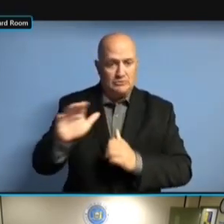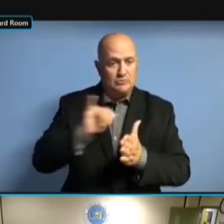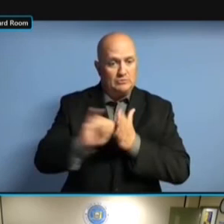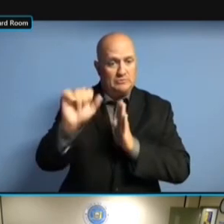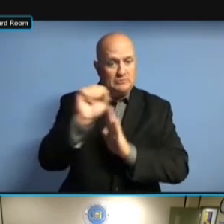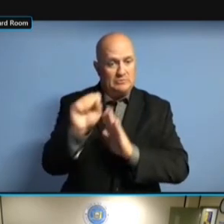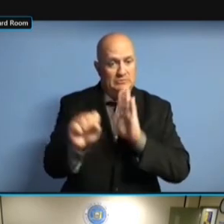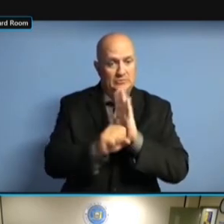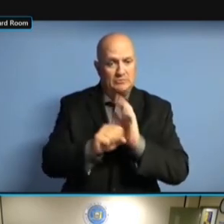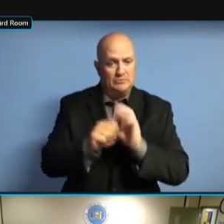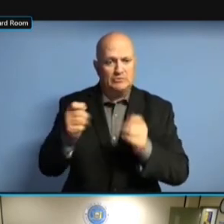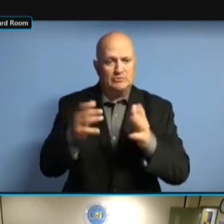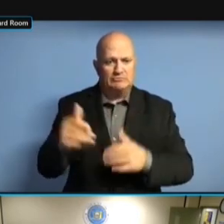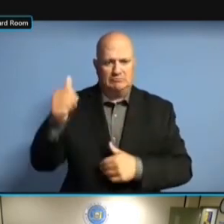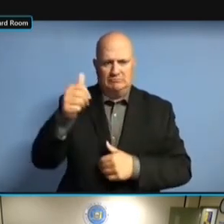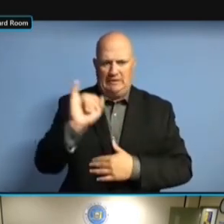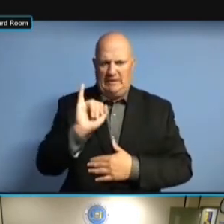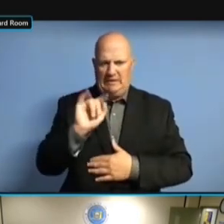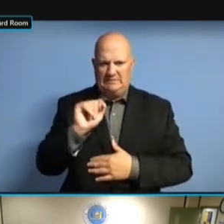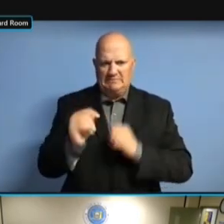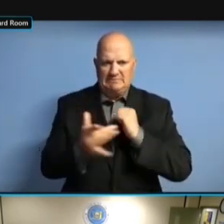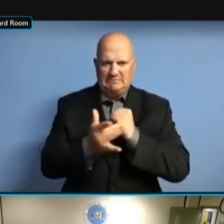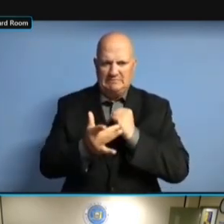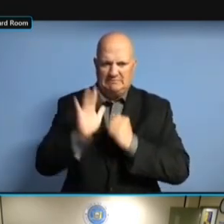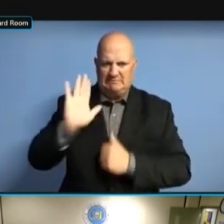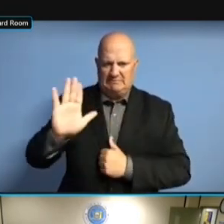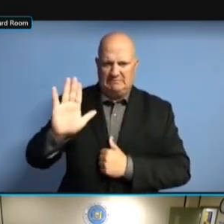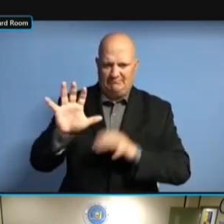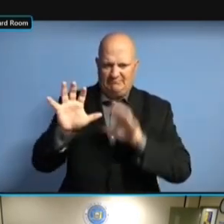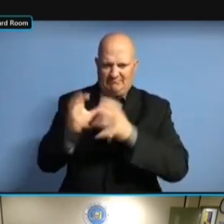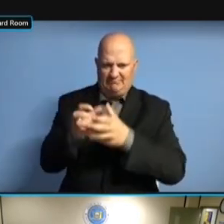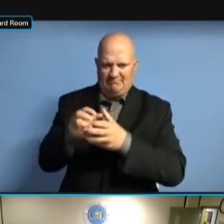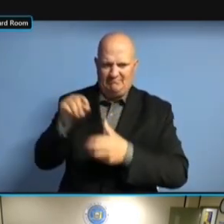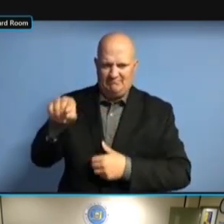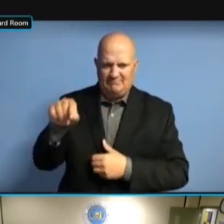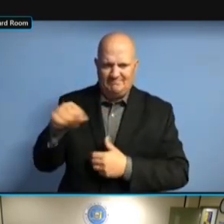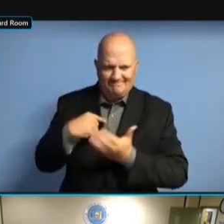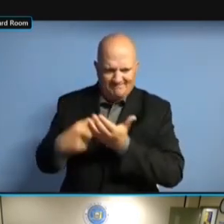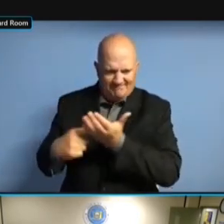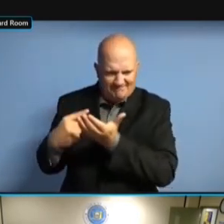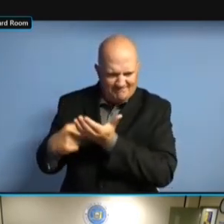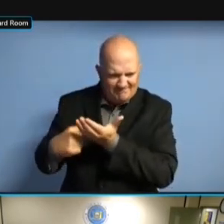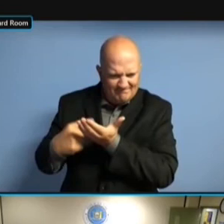AND CIOs FOR THE COUNTIES TO COVER TOPICS AND CIOs FOR THE COUNTIES TO COVER TOPICS OF AND CIOs FOR THE COUNTIES TO COVER TOPICS OF THAT AND CIOs FOR THE COUNTIES TO COVER TOPICS OF THAT REGULATION. COVER TOPICS OF THAT REGULATION. COVER TOPICS OF THAT REGULATION. AND COVER TOPICS OF THAT REGULATION. AND WE'LL COVER TOPICS OF THAT REGULATION. AND WE'LL BE COVER TOPICS OF THAT REGULATION. AND WE'LL BE PRESENTING COVER TOPICS OF THAT REGULATION. AND WE'LL BE PRESENTING AT COVER TOPICS OF THAT REGULATION. AND WE'LL BE PRESENTING AT THEIR AND WE'LL BE PRESENTING AT THEIR AND WE'LL BE PRESENTING AT THEIR FULL AND WE'LL BE PRESENTING AT THEIR FULL CONFERENCE